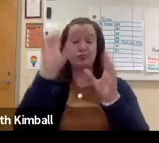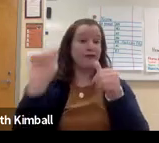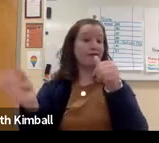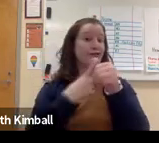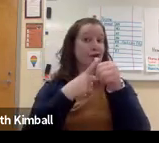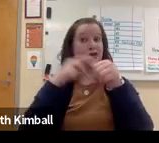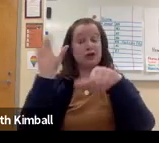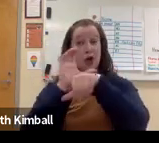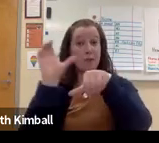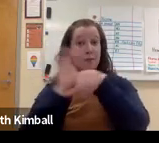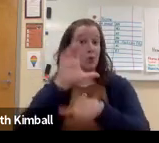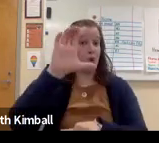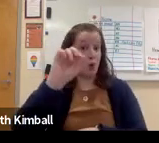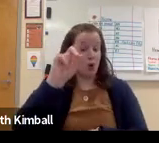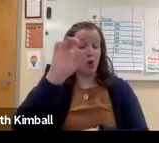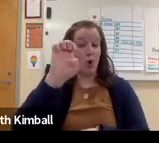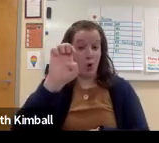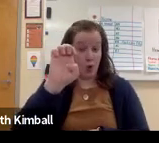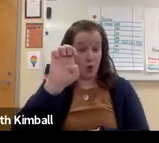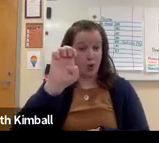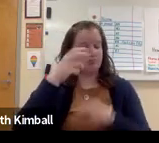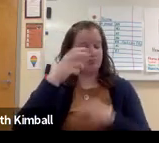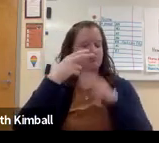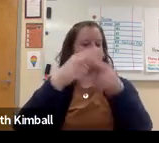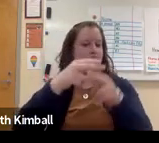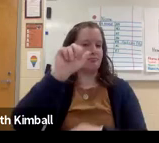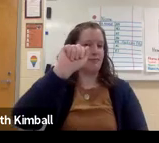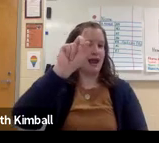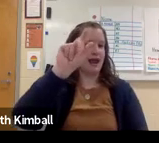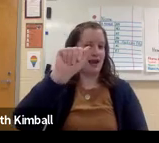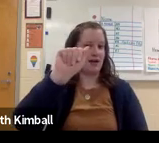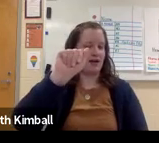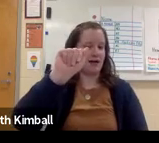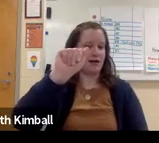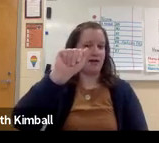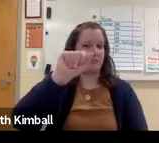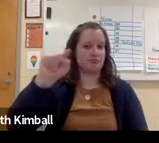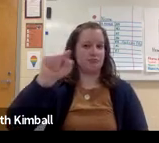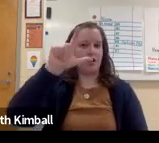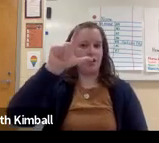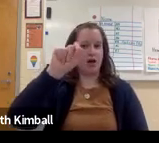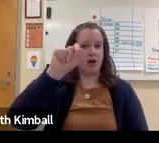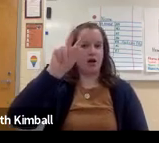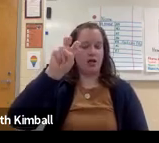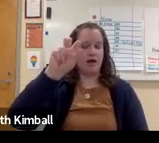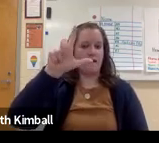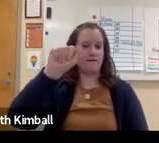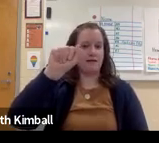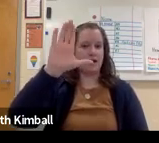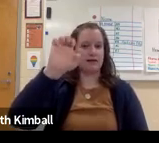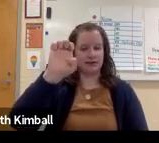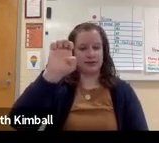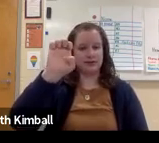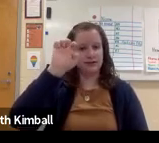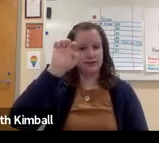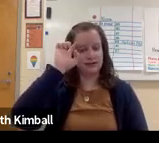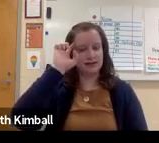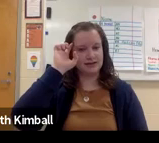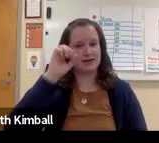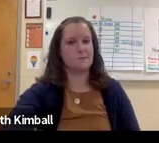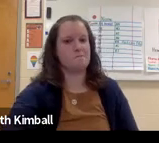The woman who first came up with computer code was Ada Lovelace.